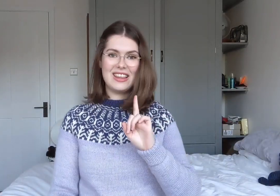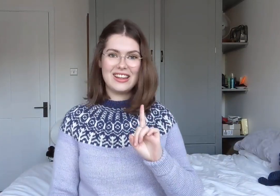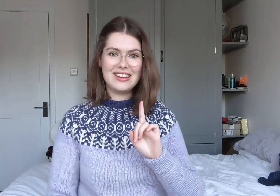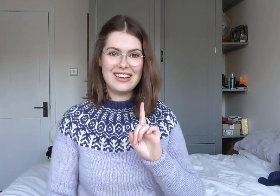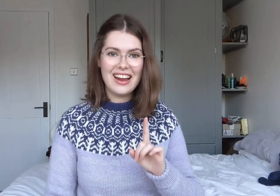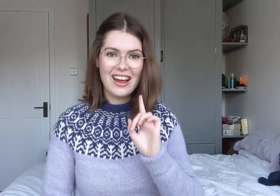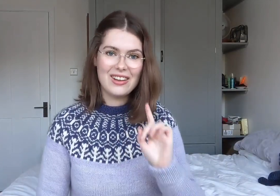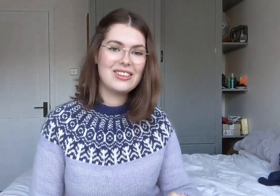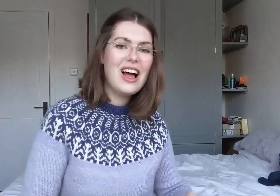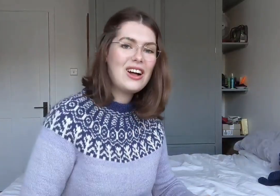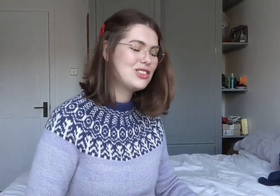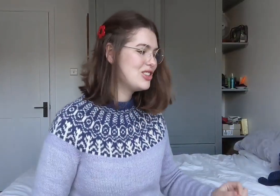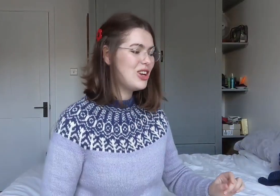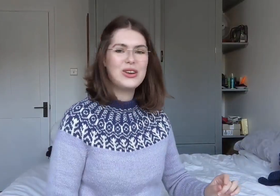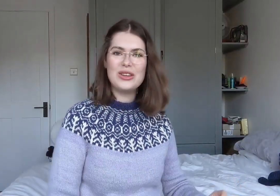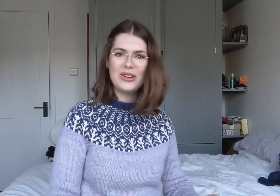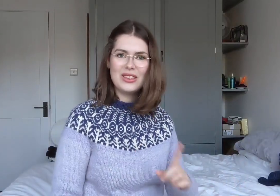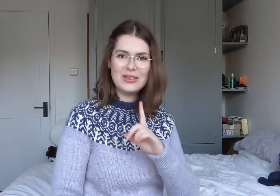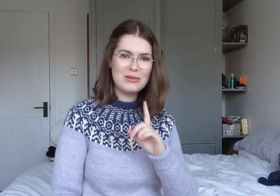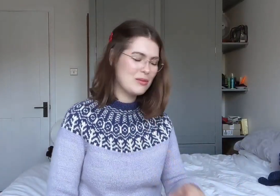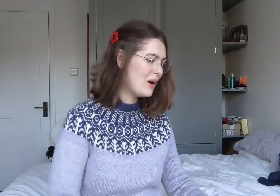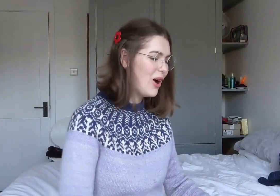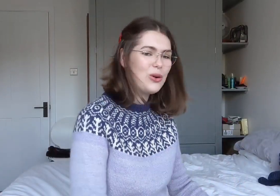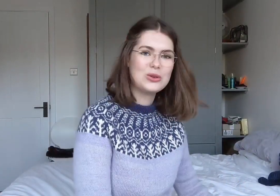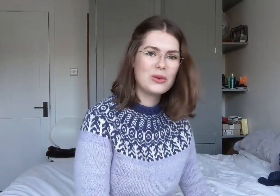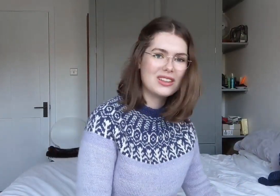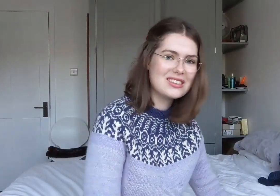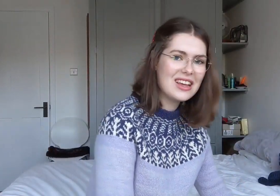I'll just show you my old ones.